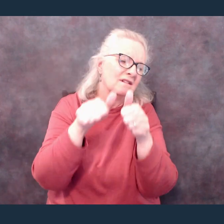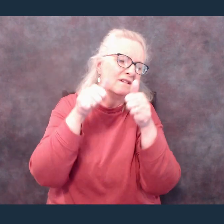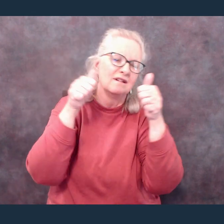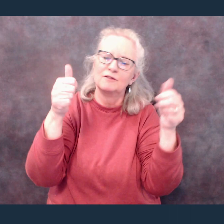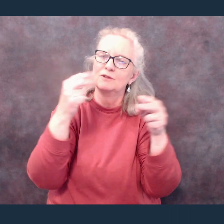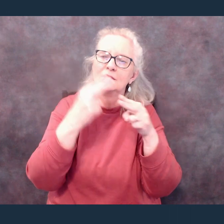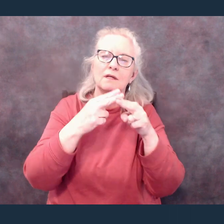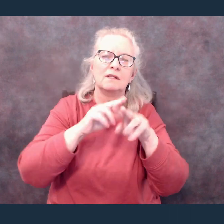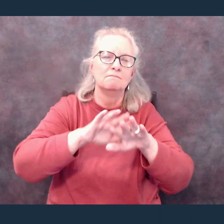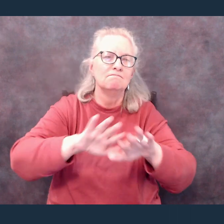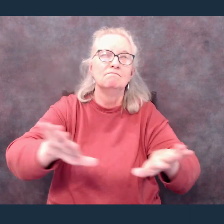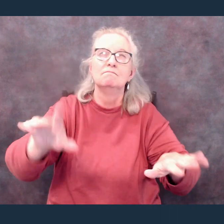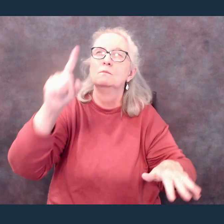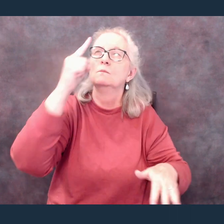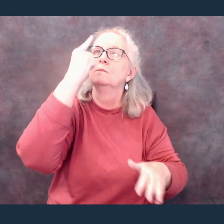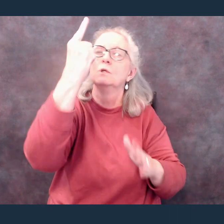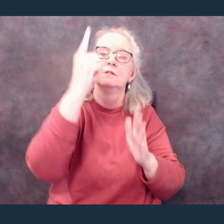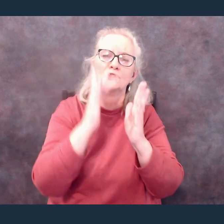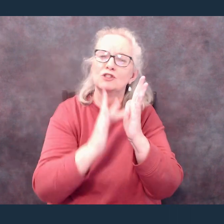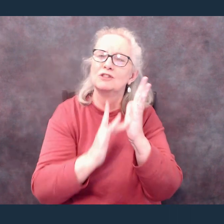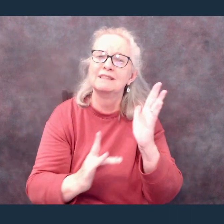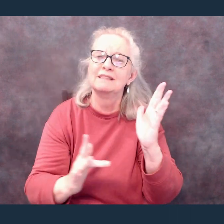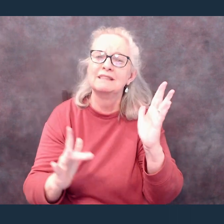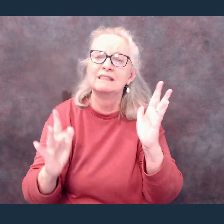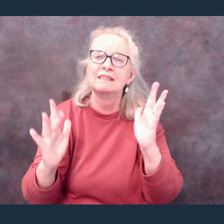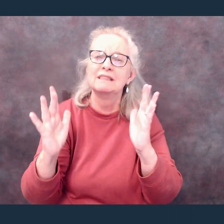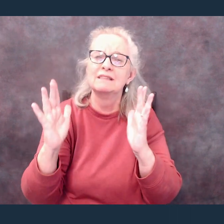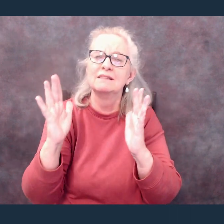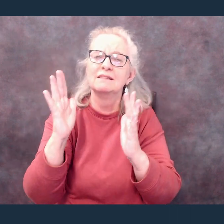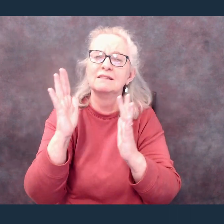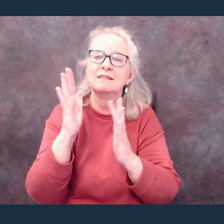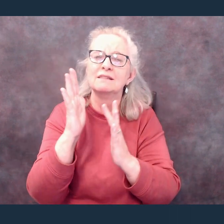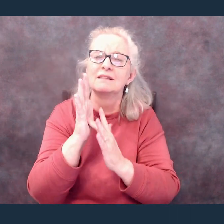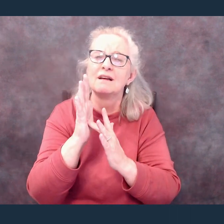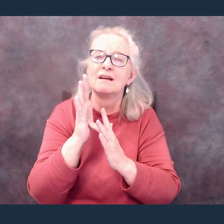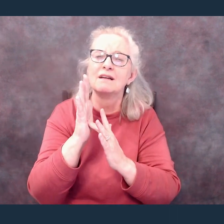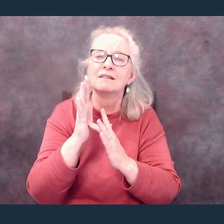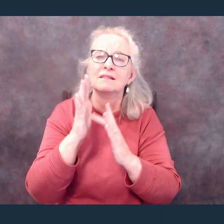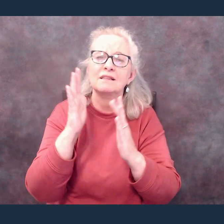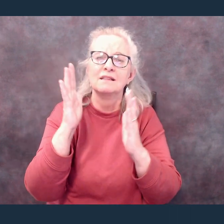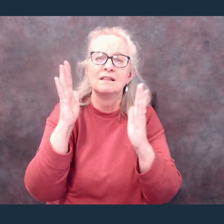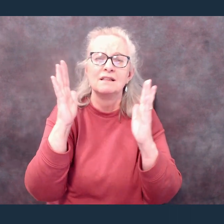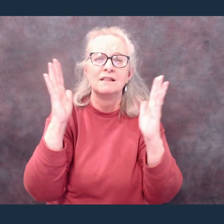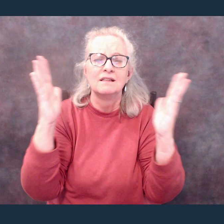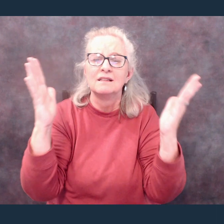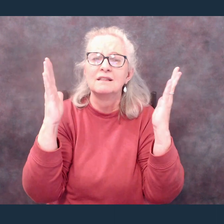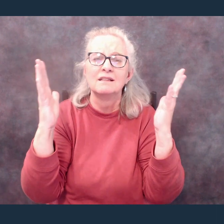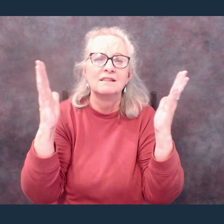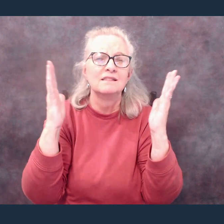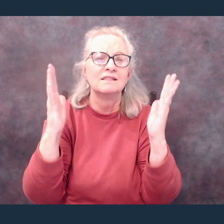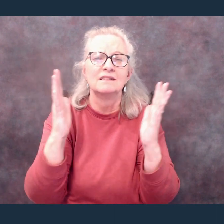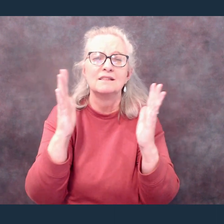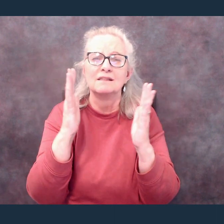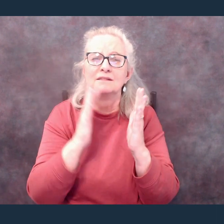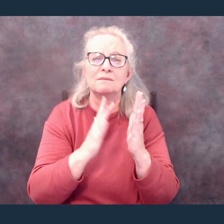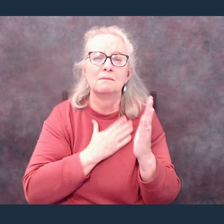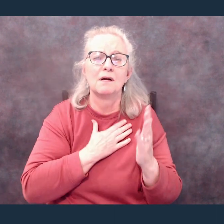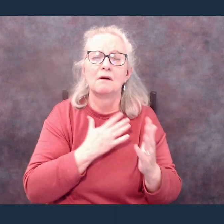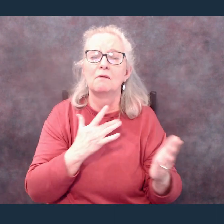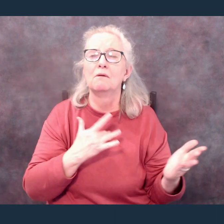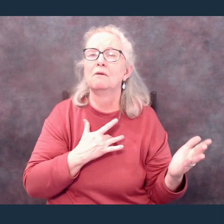Jesus, Jesus My heart will sing